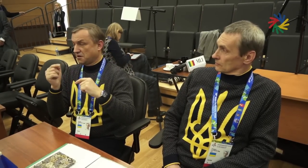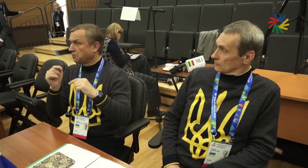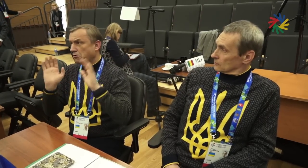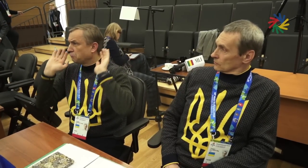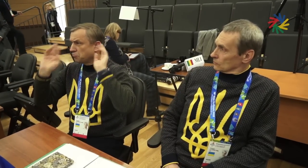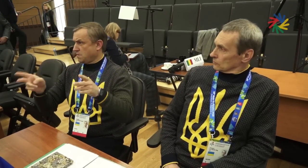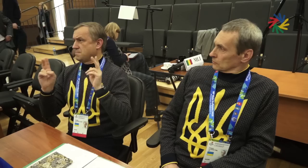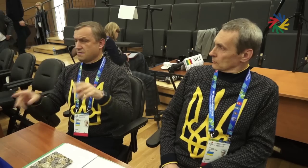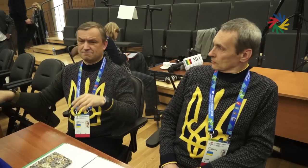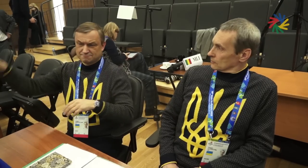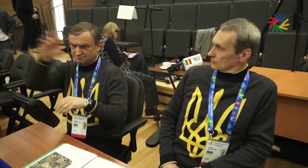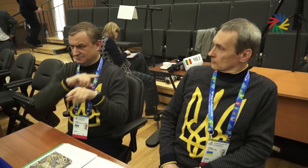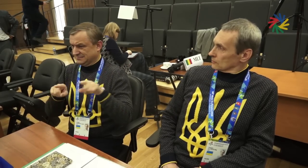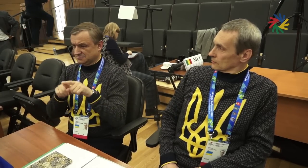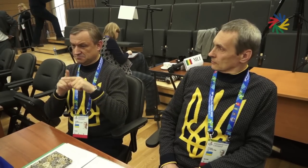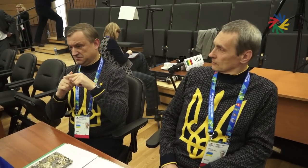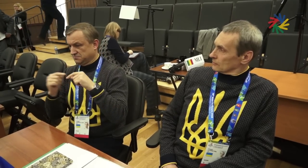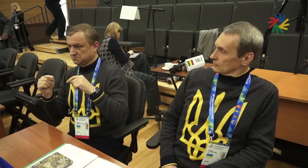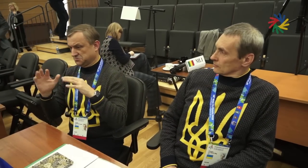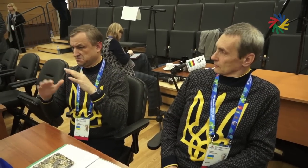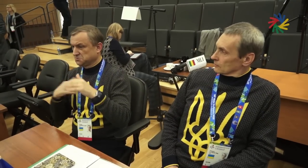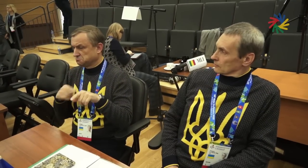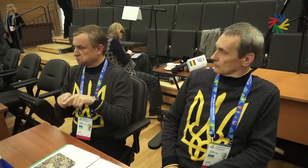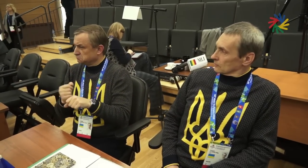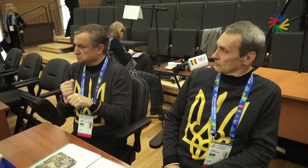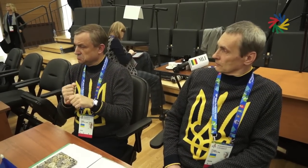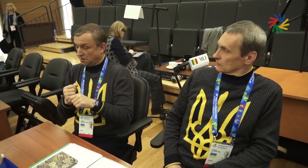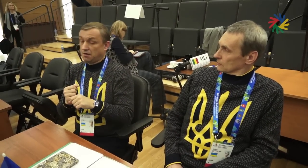the pros and cons just like what we do within our own federations. If there is